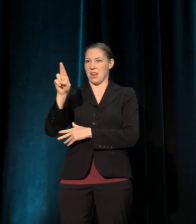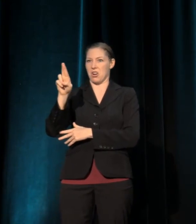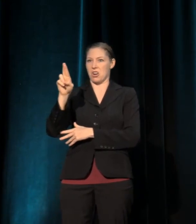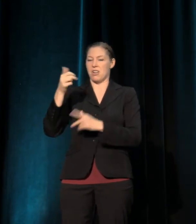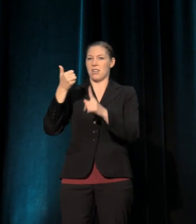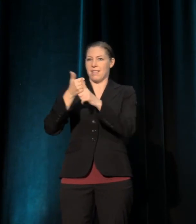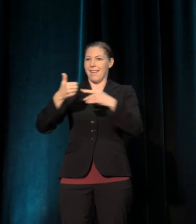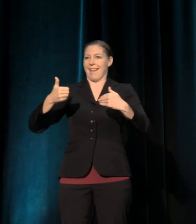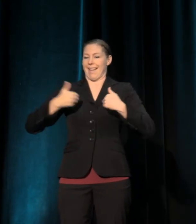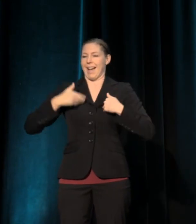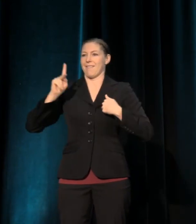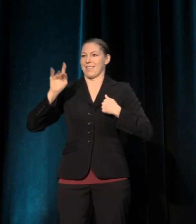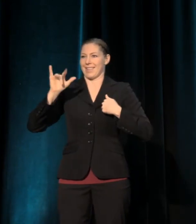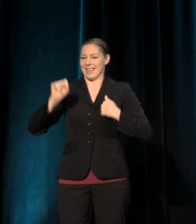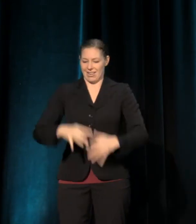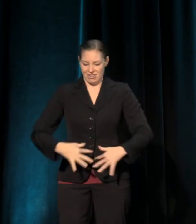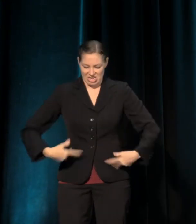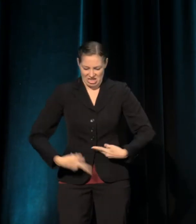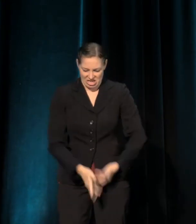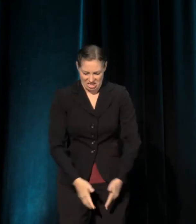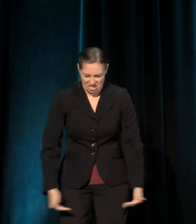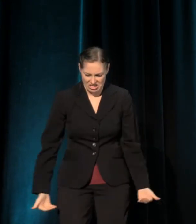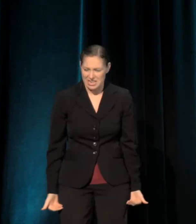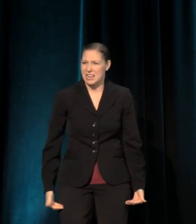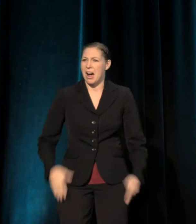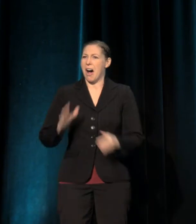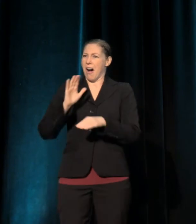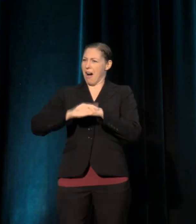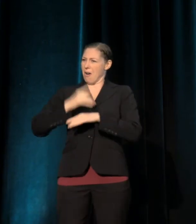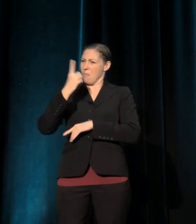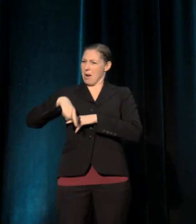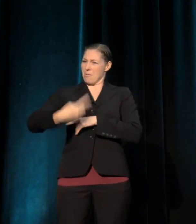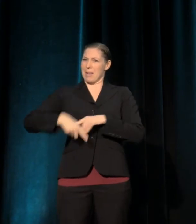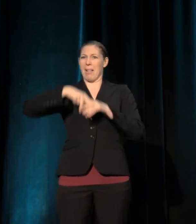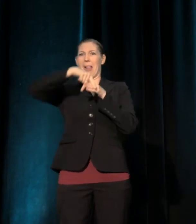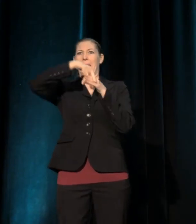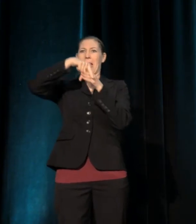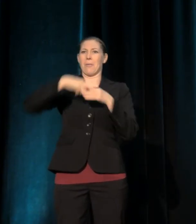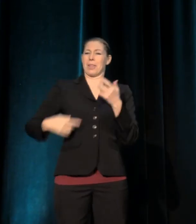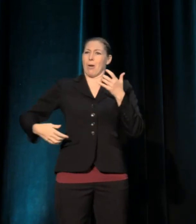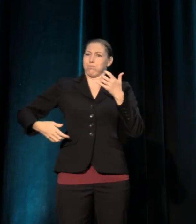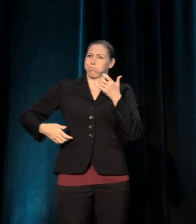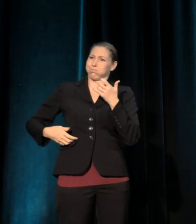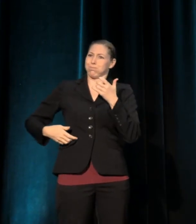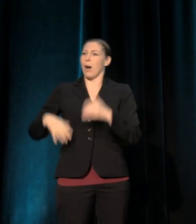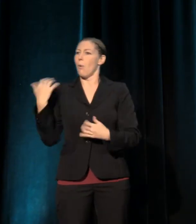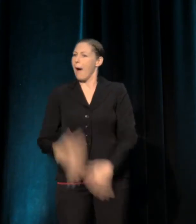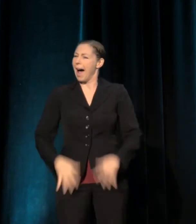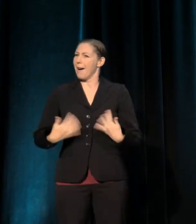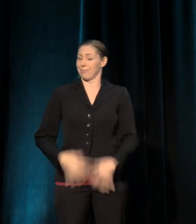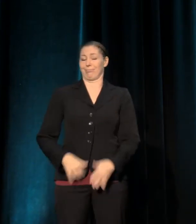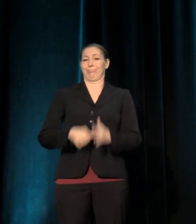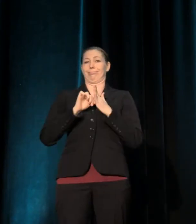Come on. So, I just want to say thank you to Cynthia Fuhrman and the Portland Center Stage for their generosity